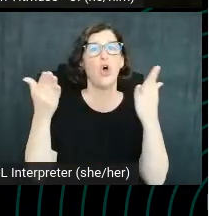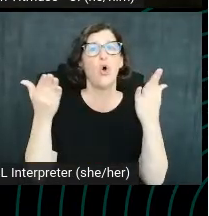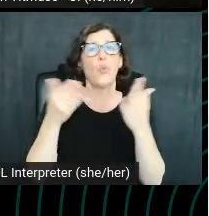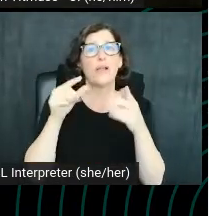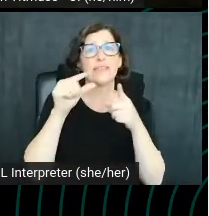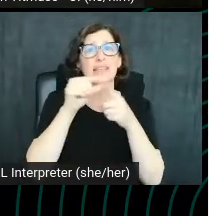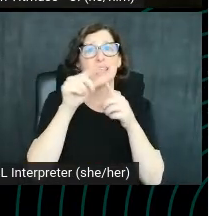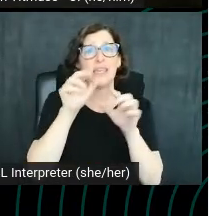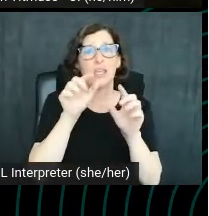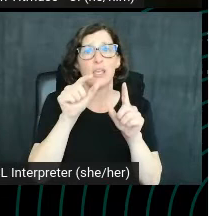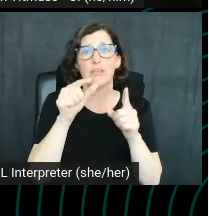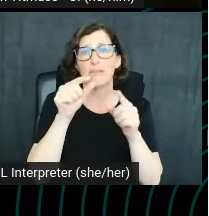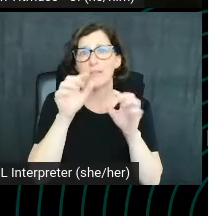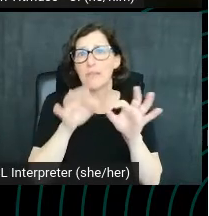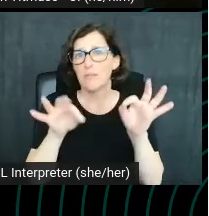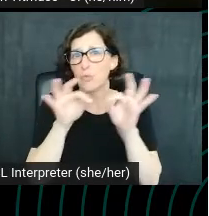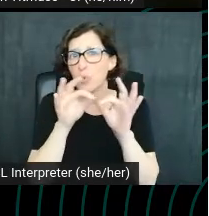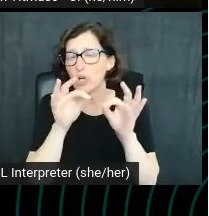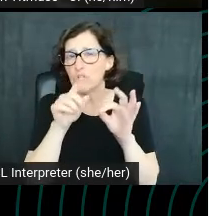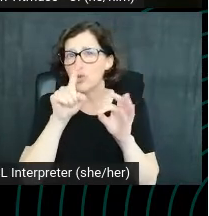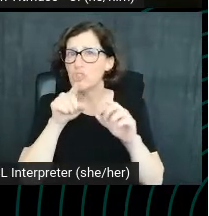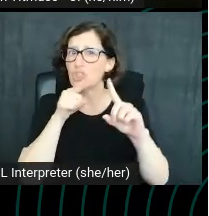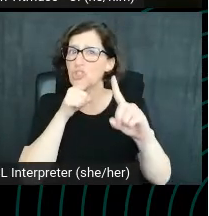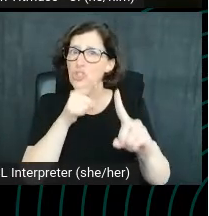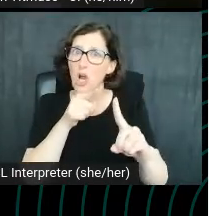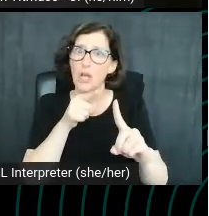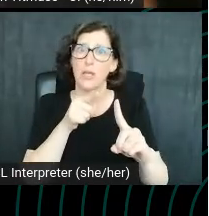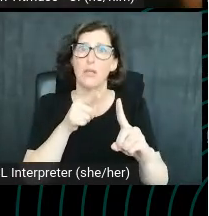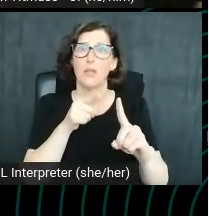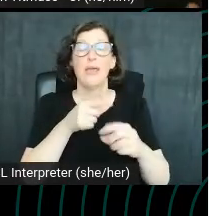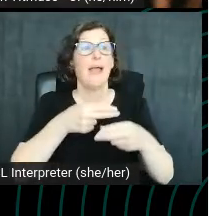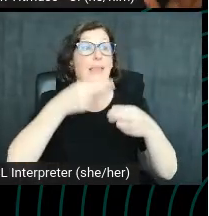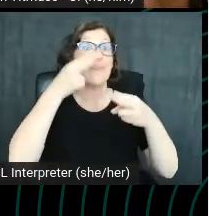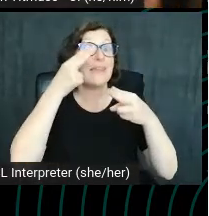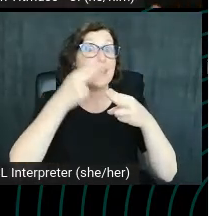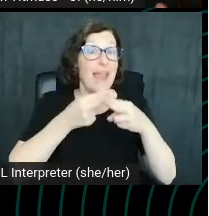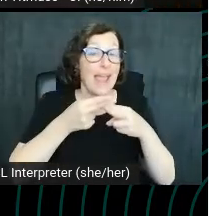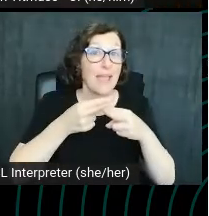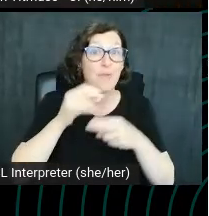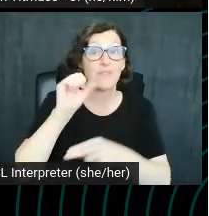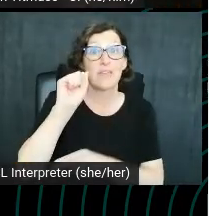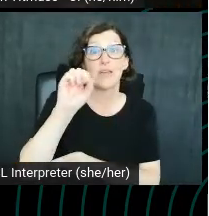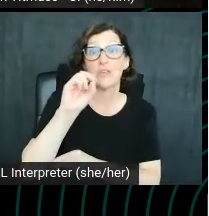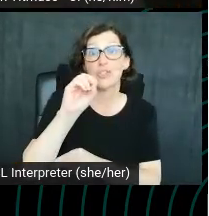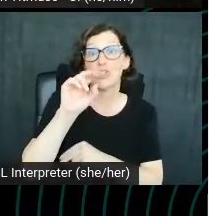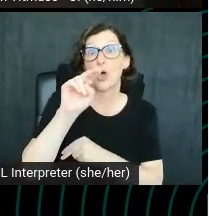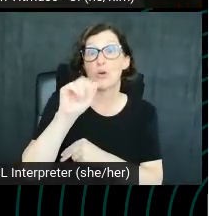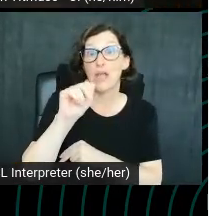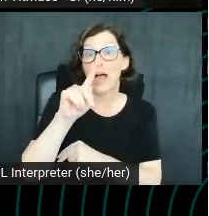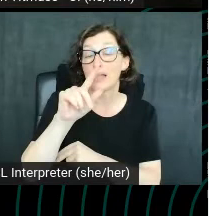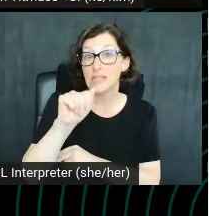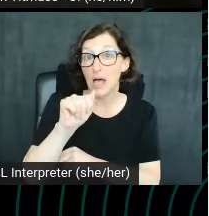Is it piano sonata number 14? Do you optimize towards the term moonlight sonata concert or moonlight sonata live recording.